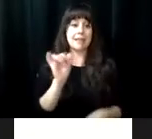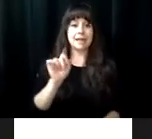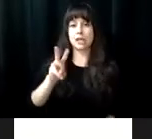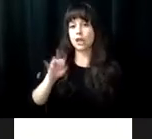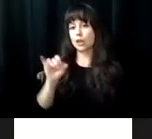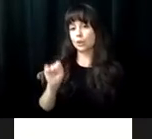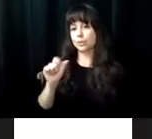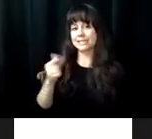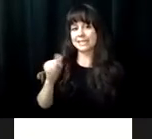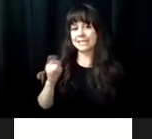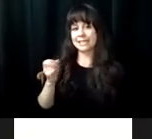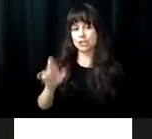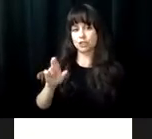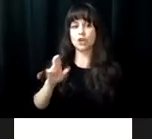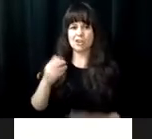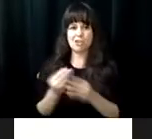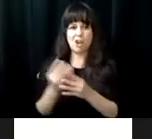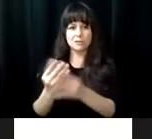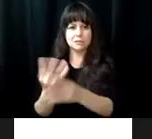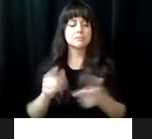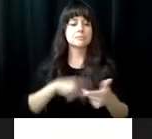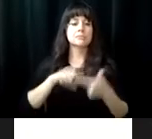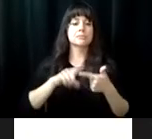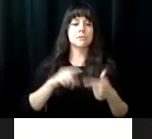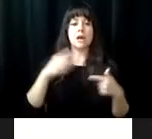work experience. In recent summers student